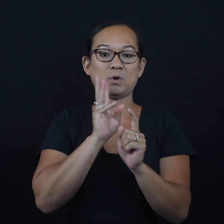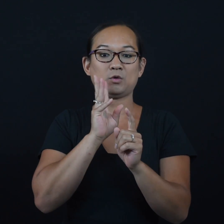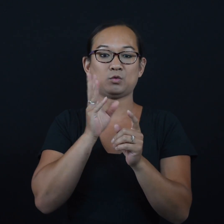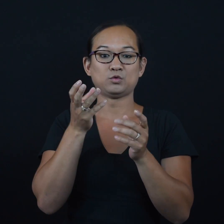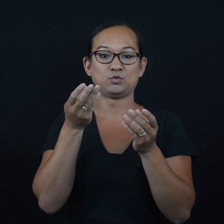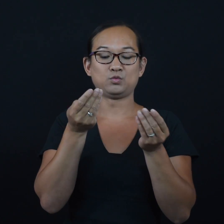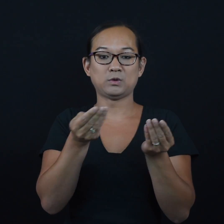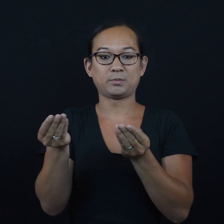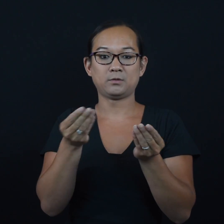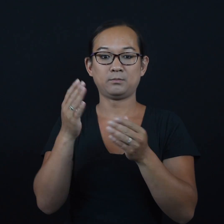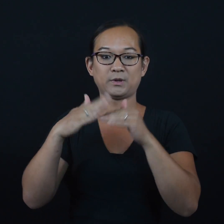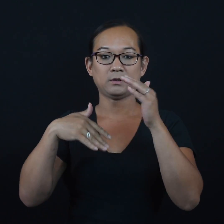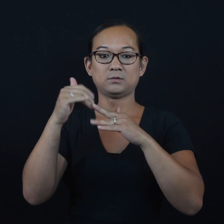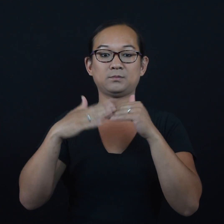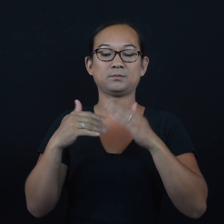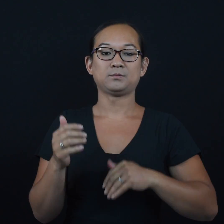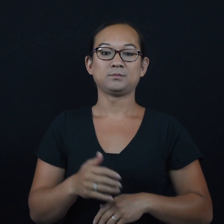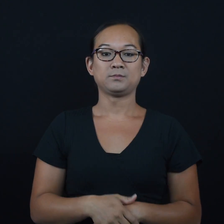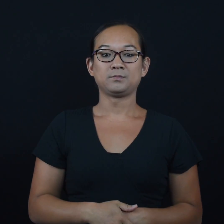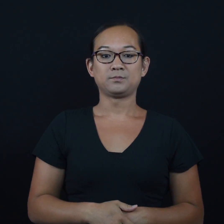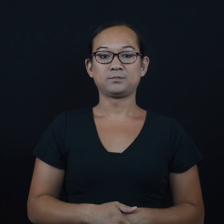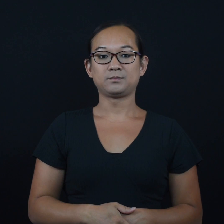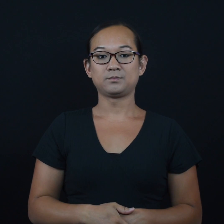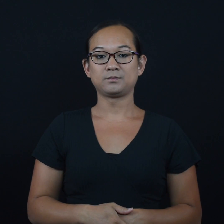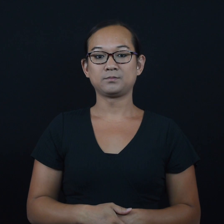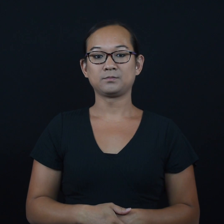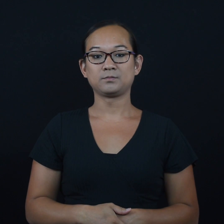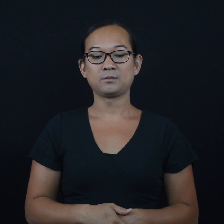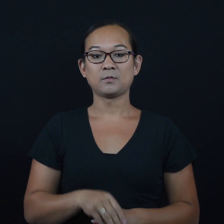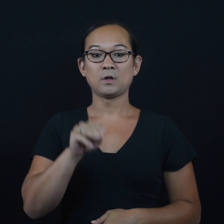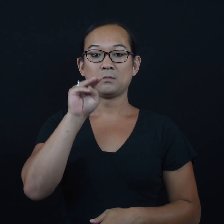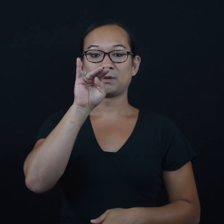among operators in the water treatment plant.